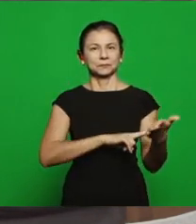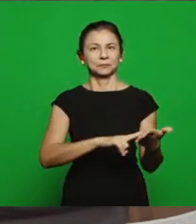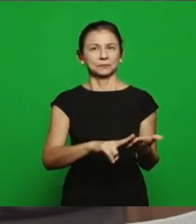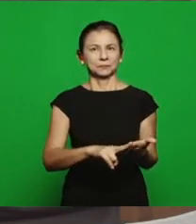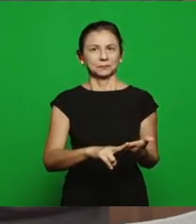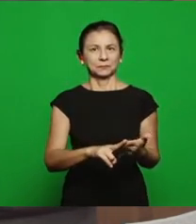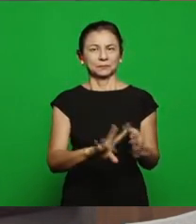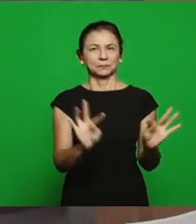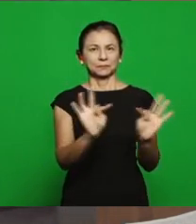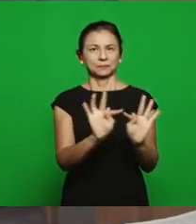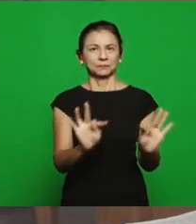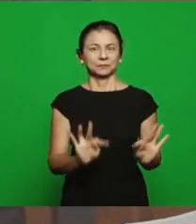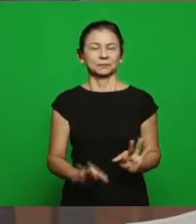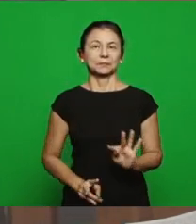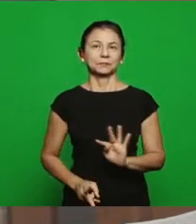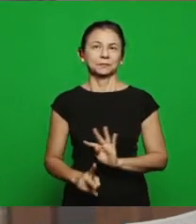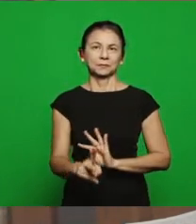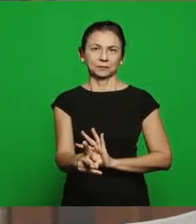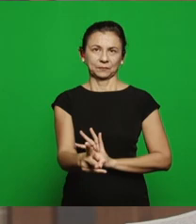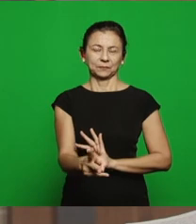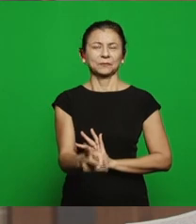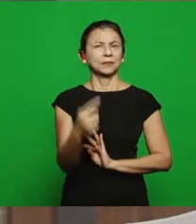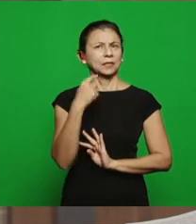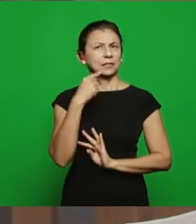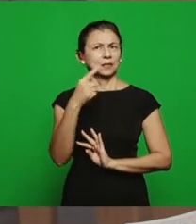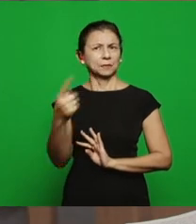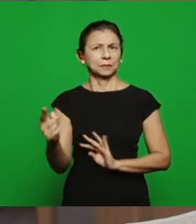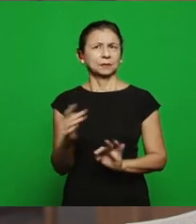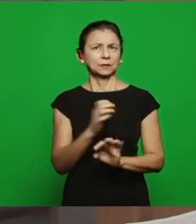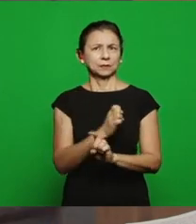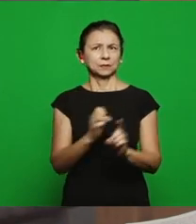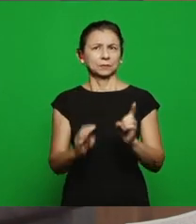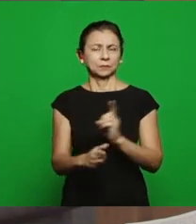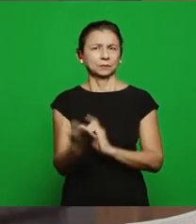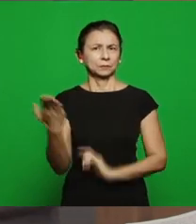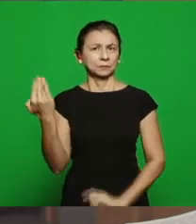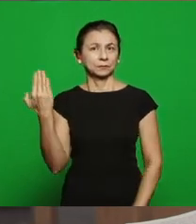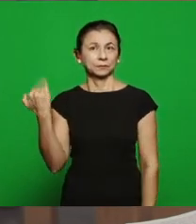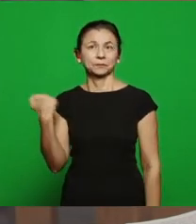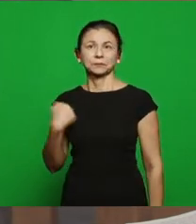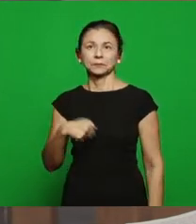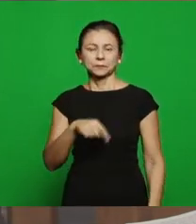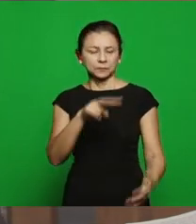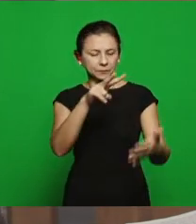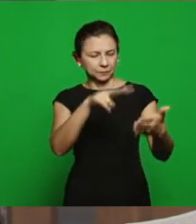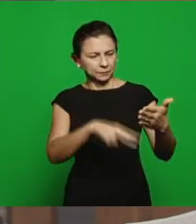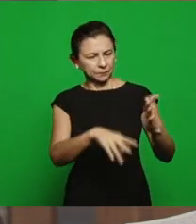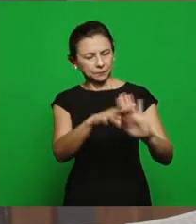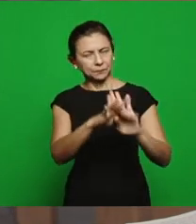of Thyatira, continuing the subject of last Sunday School, the question is: reading